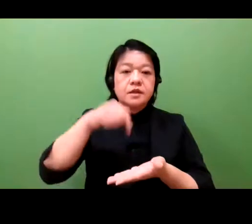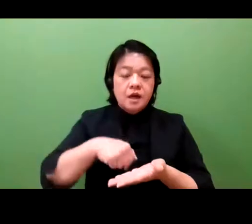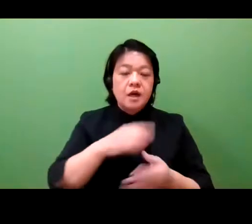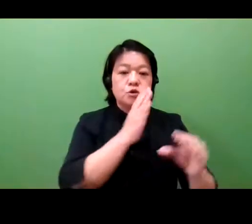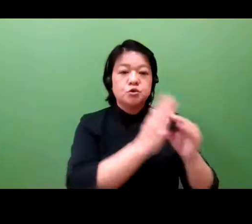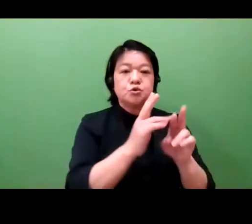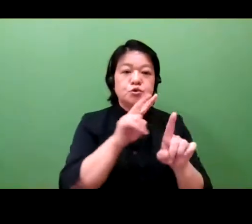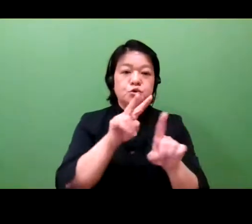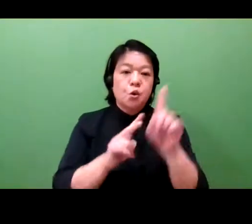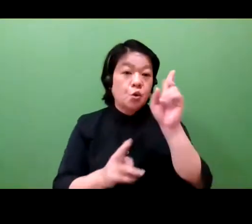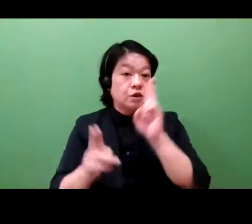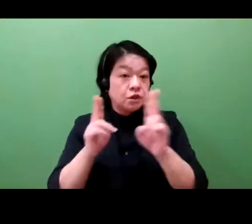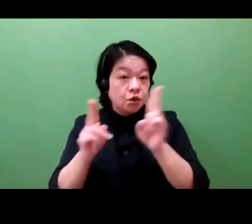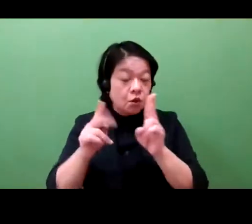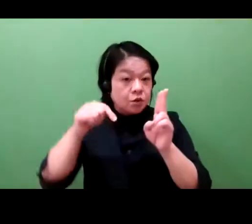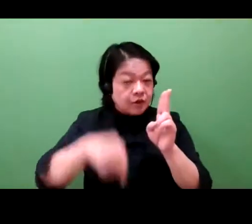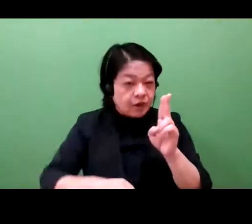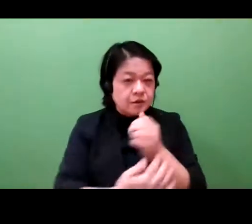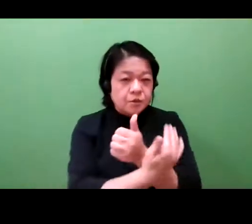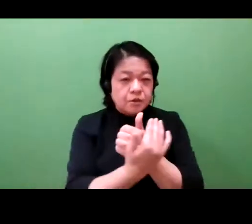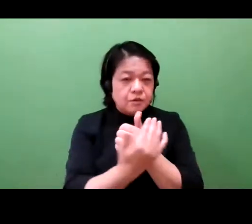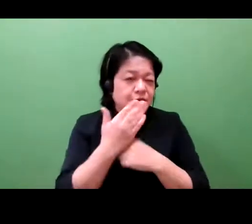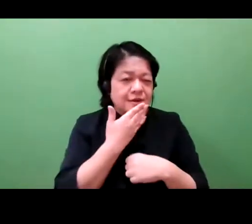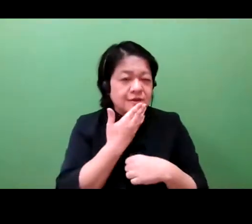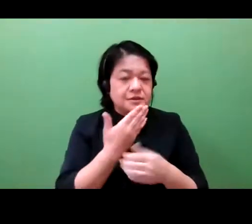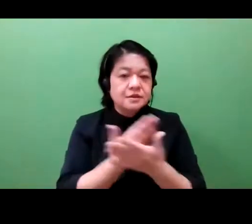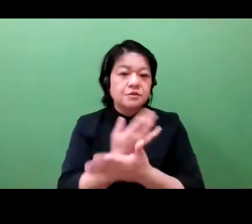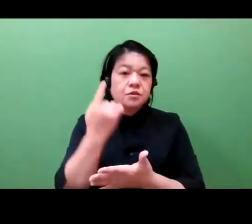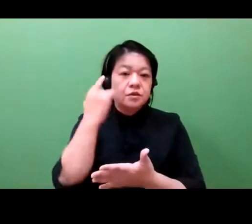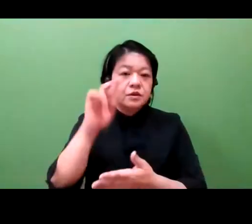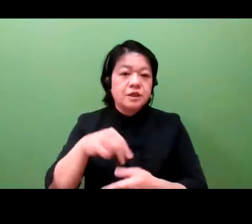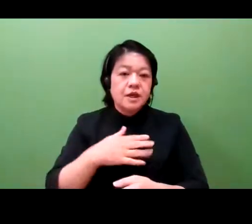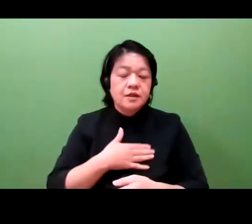Now, I'd like to invite Dr. Yo Iwami, president